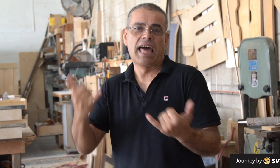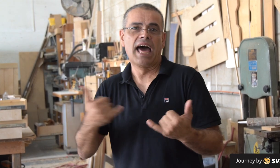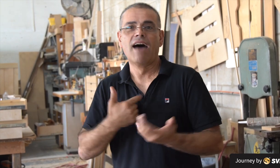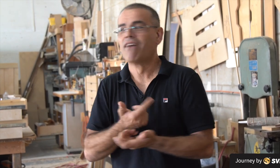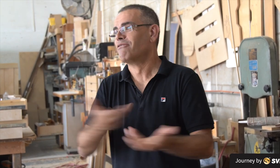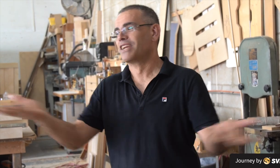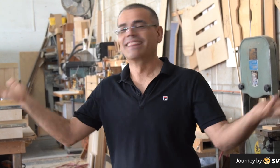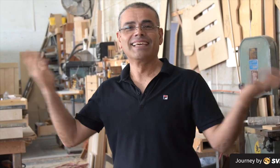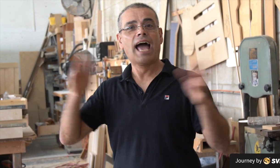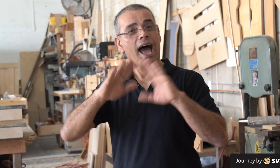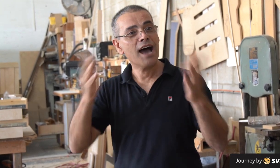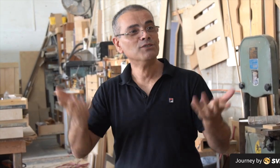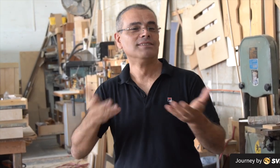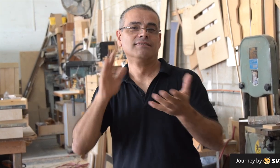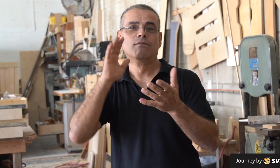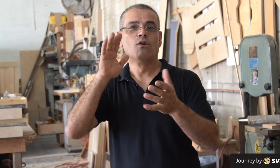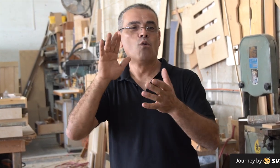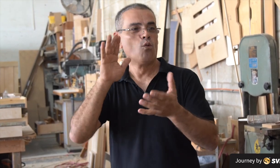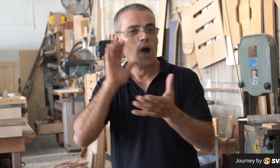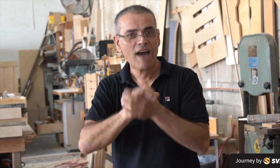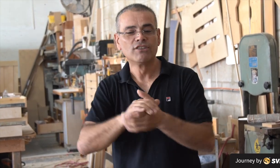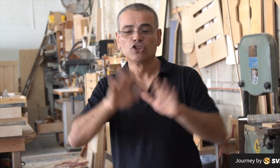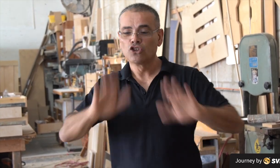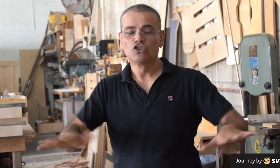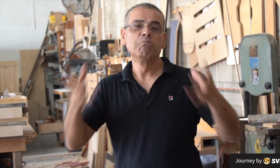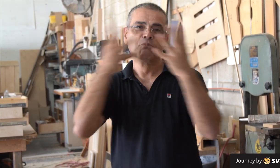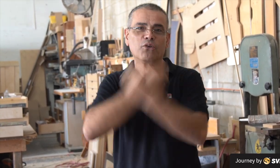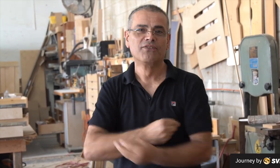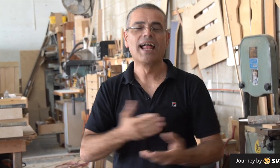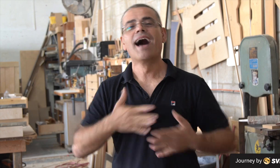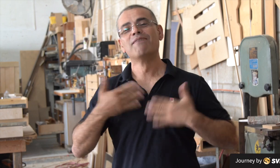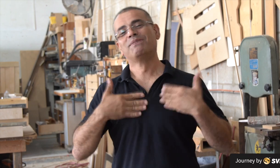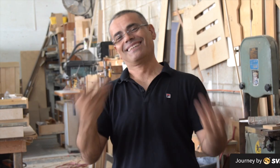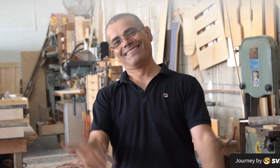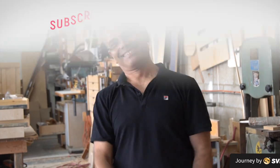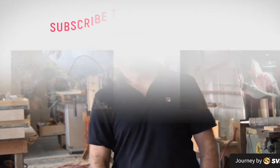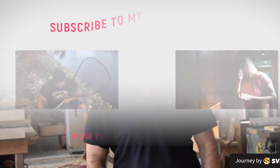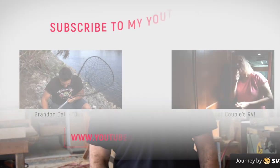I started with $2,000 in my pocket and now I have everything including a house, a wife with beautiful and happy children!